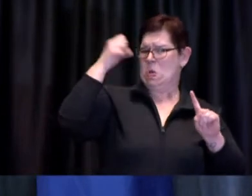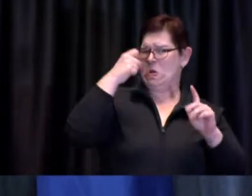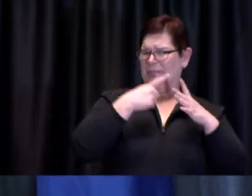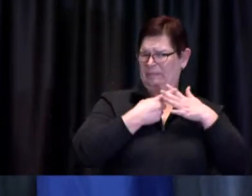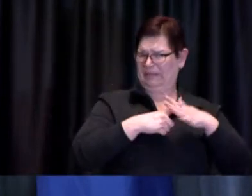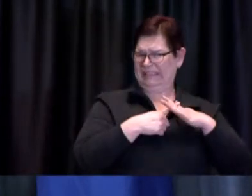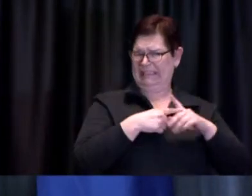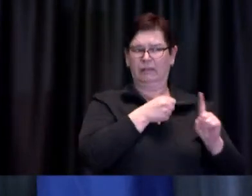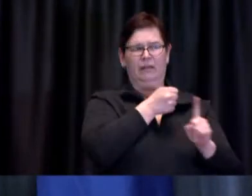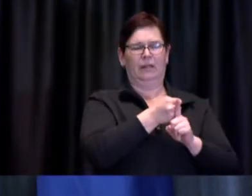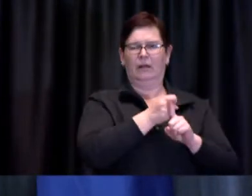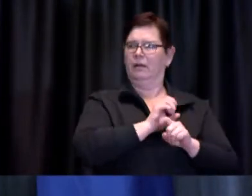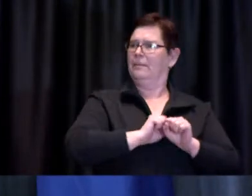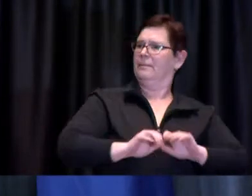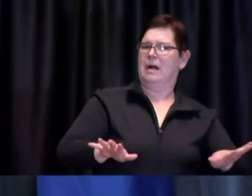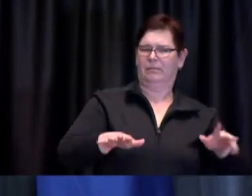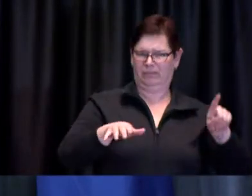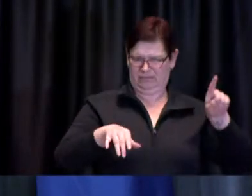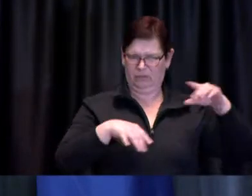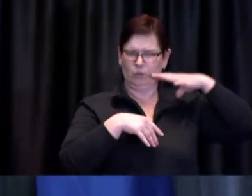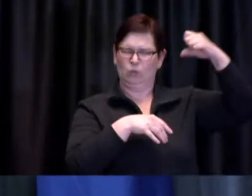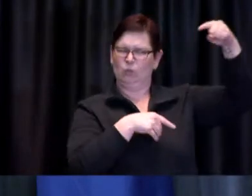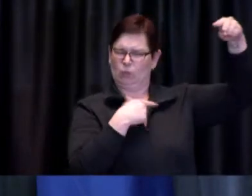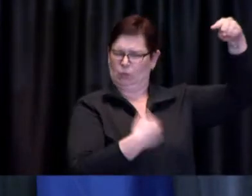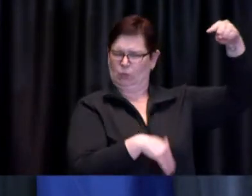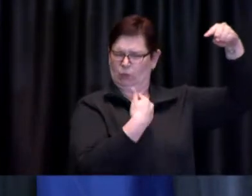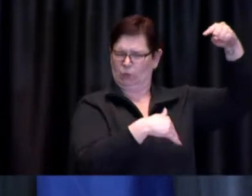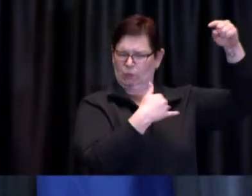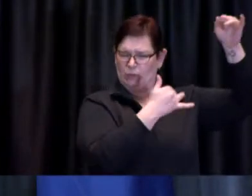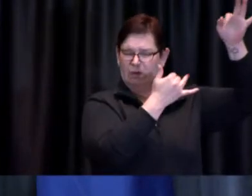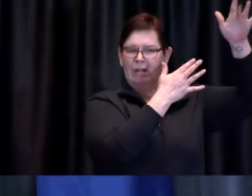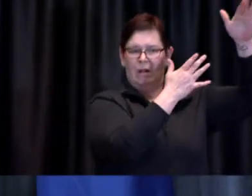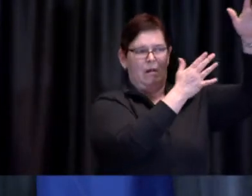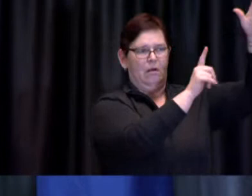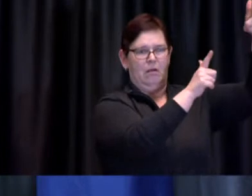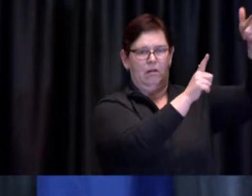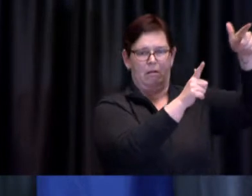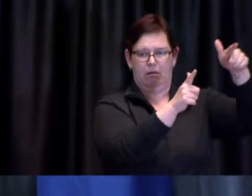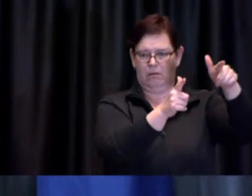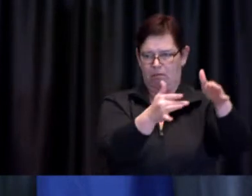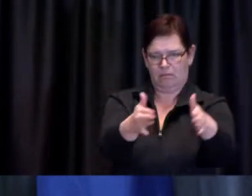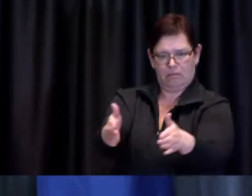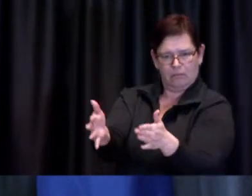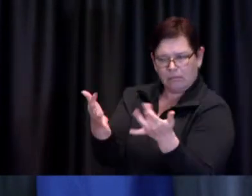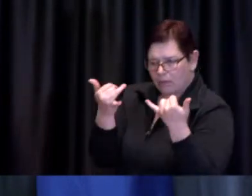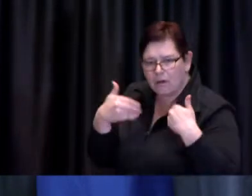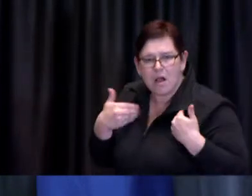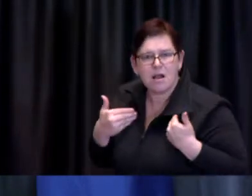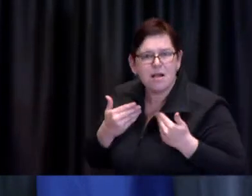60 plus age group we are in this particular wave seeing more and more of the cases uh